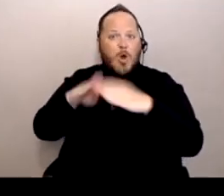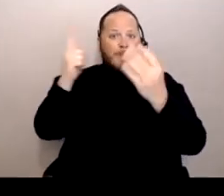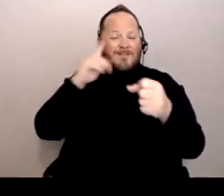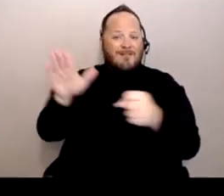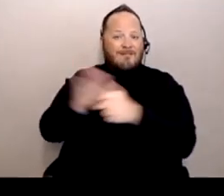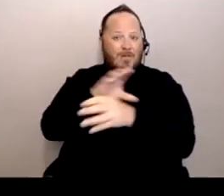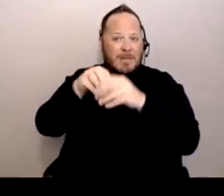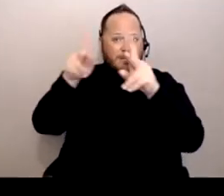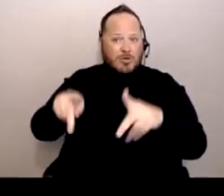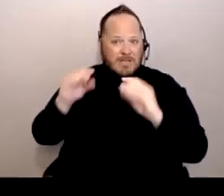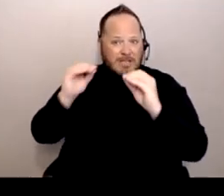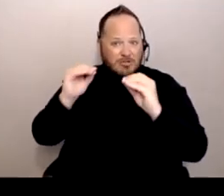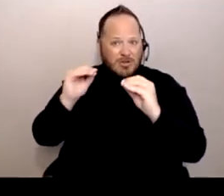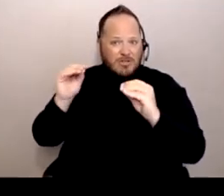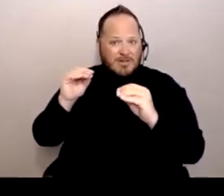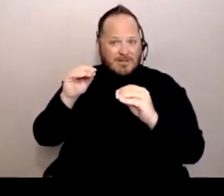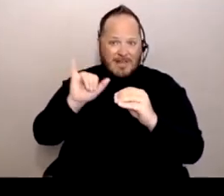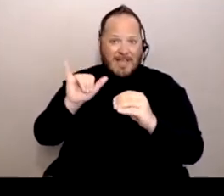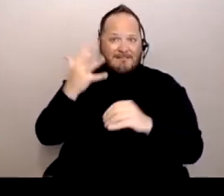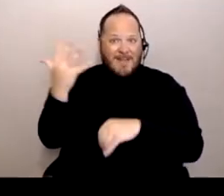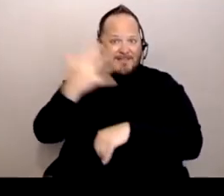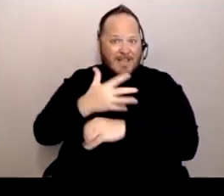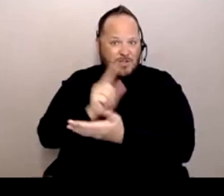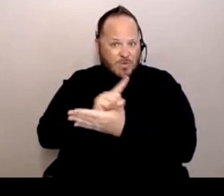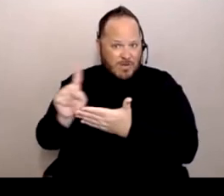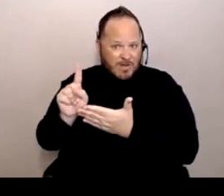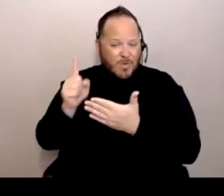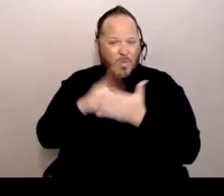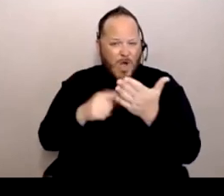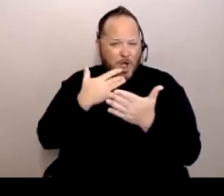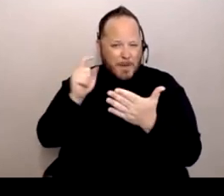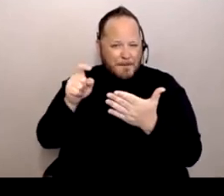as in five days a week, all day?" [Ligia] So it depends too